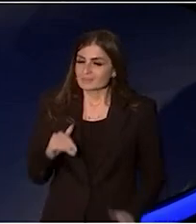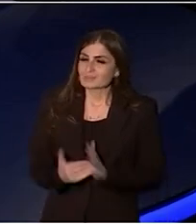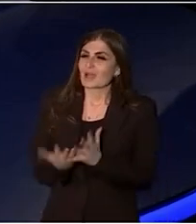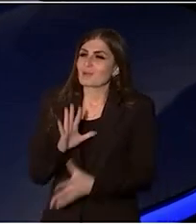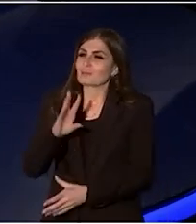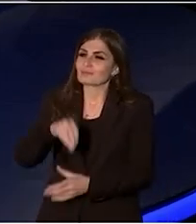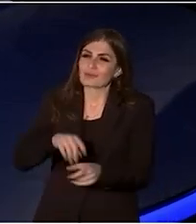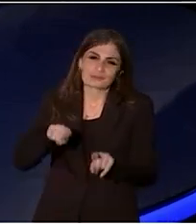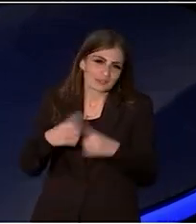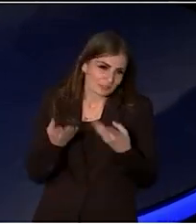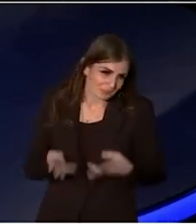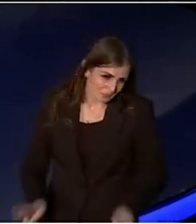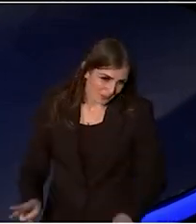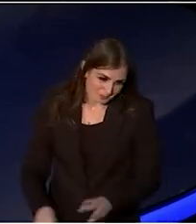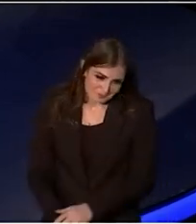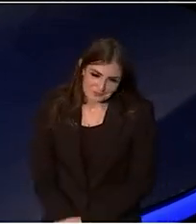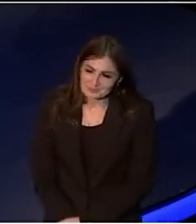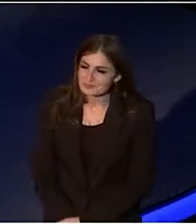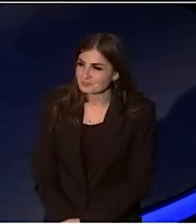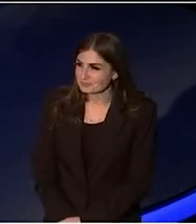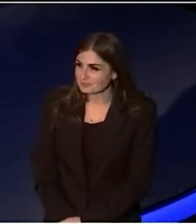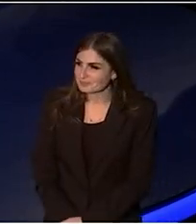And the contribution that we now launch